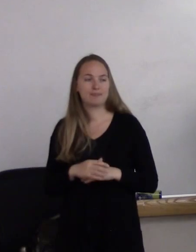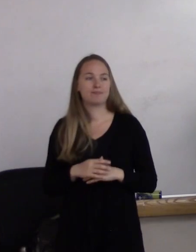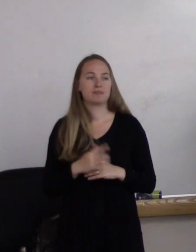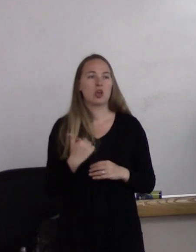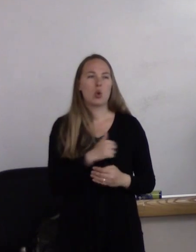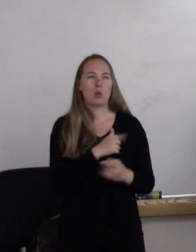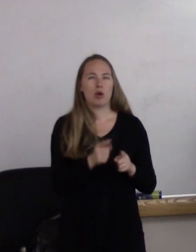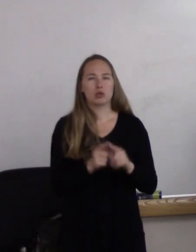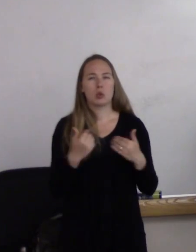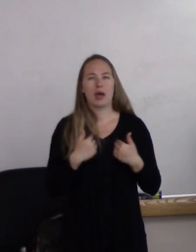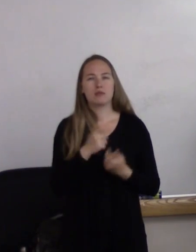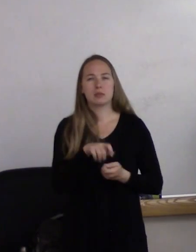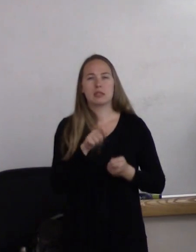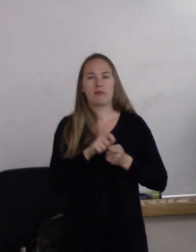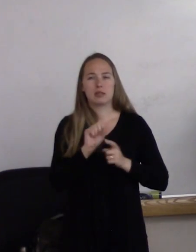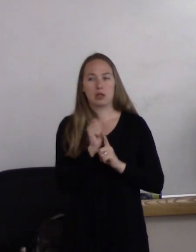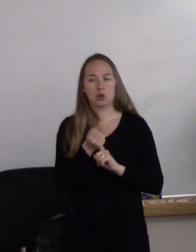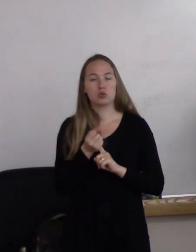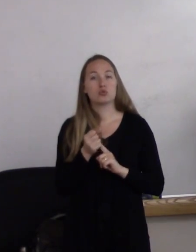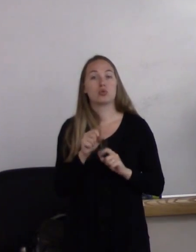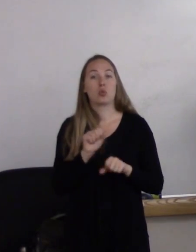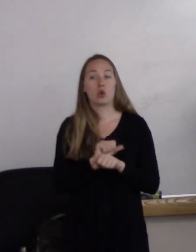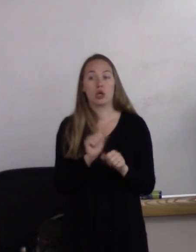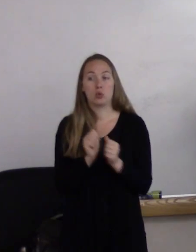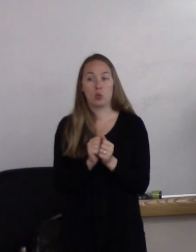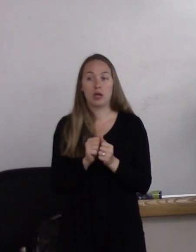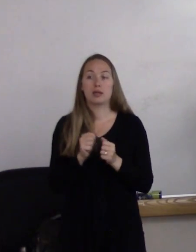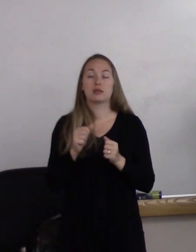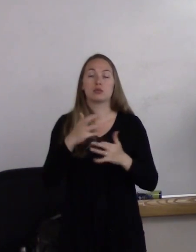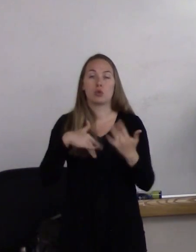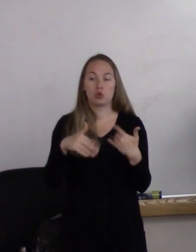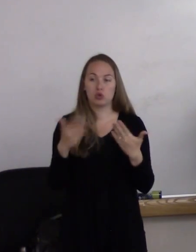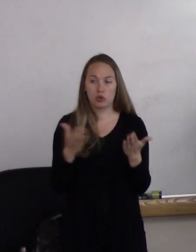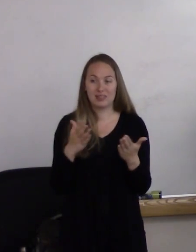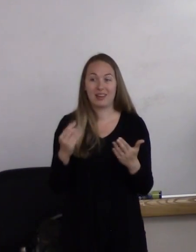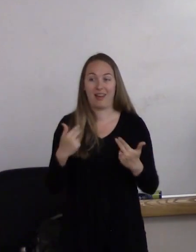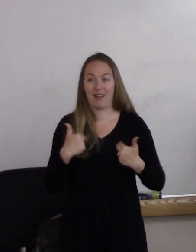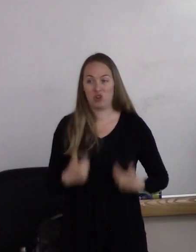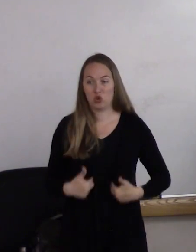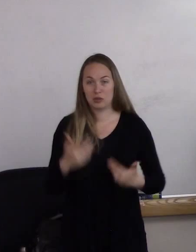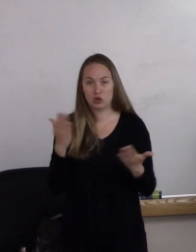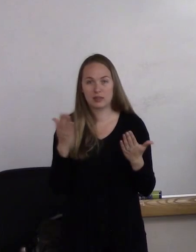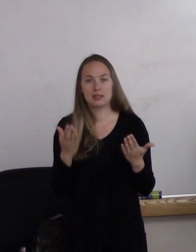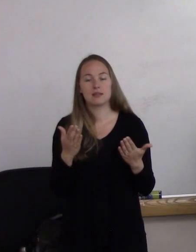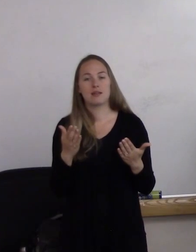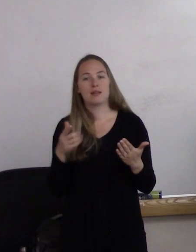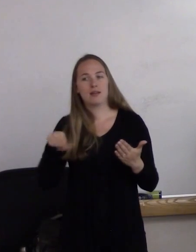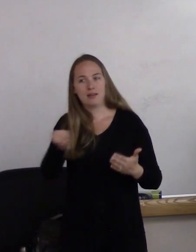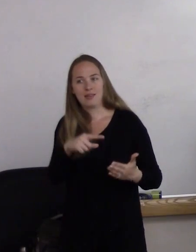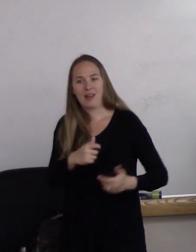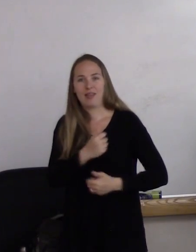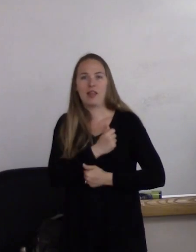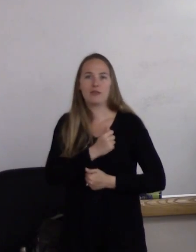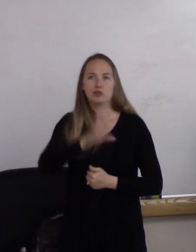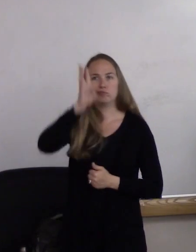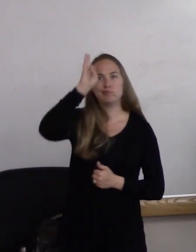Again, working in the social service and human services field, they love to invent imaginary people